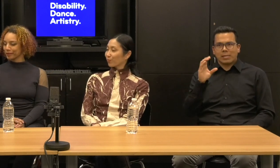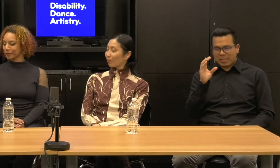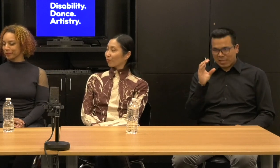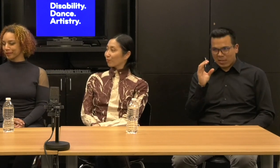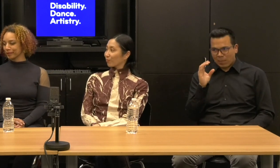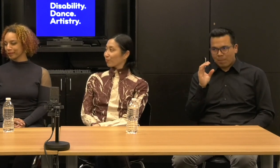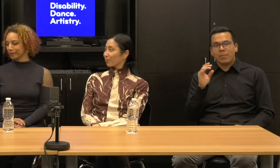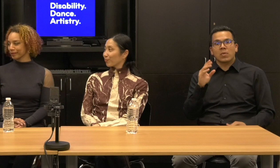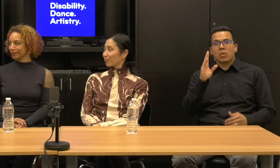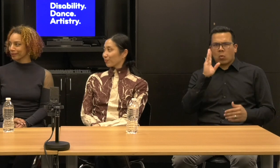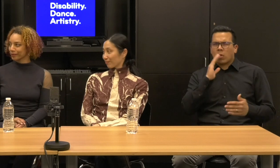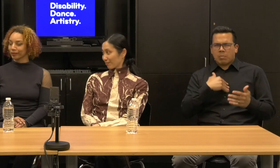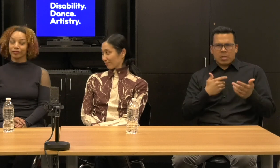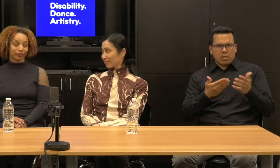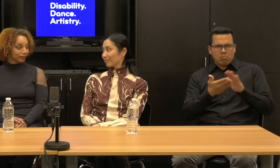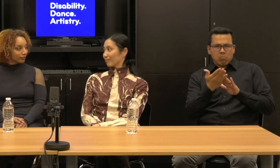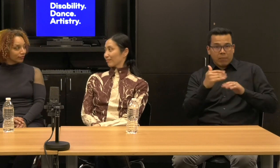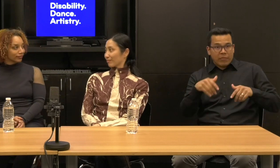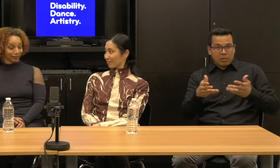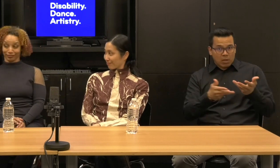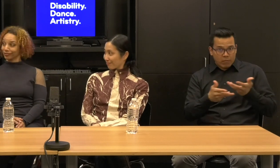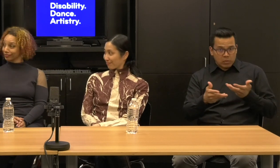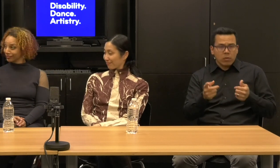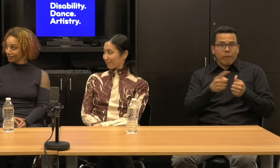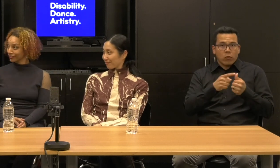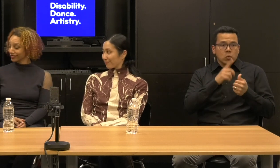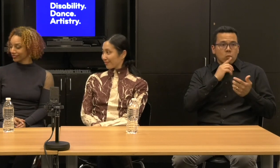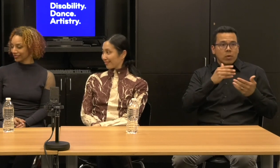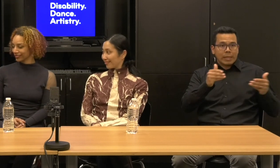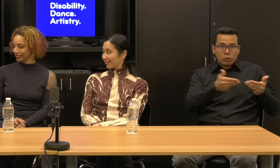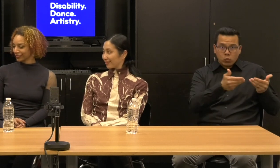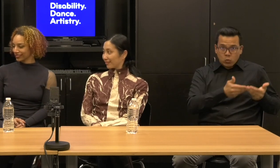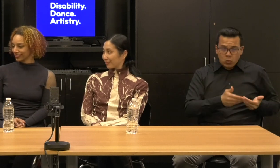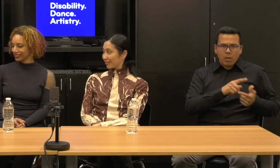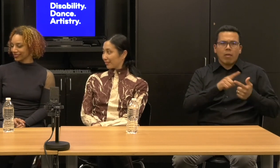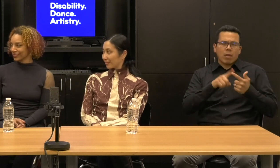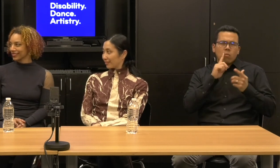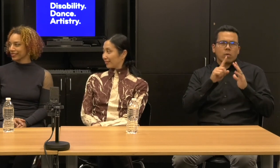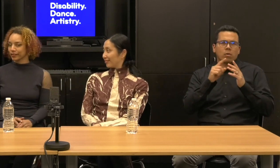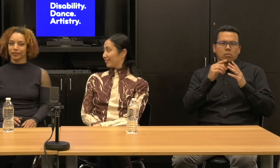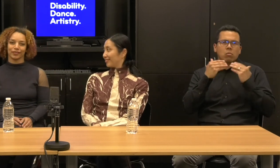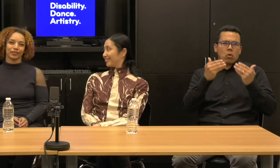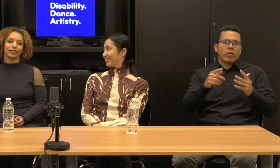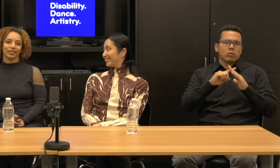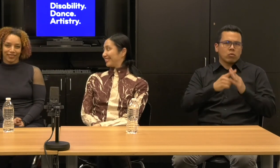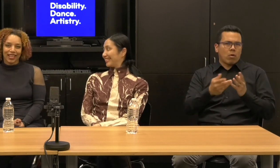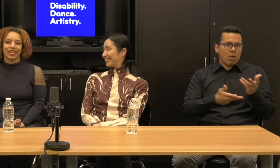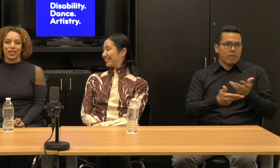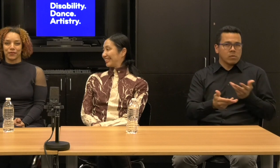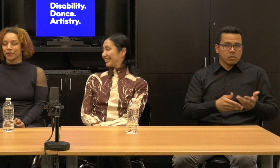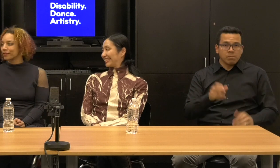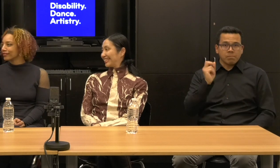So why don't we get started with some introductions and then we will jump in. So, right next to me is Alice Shepherd.